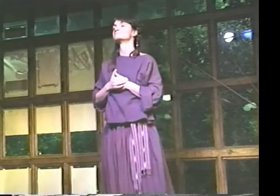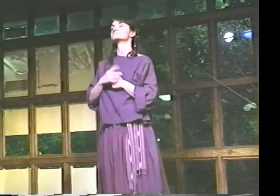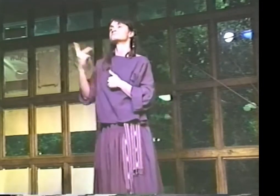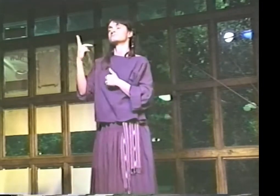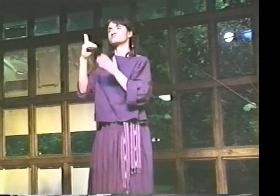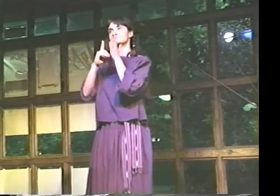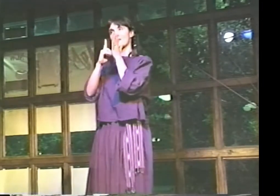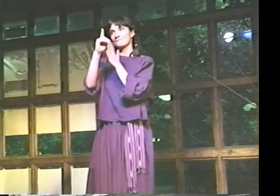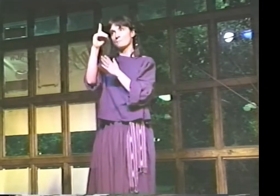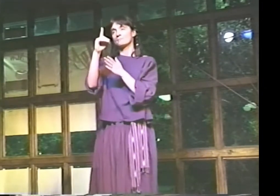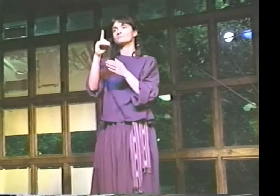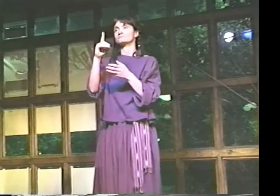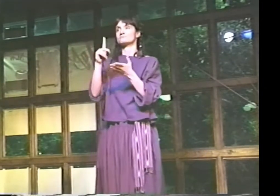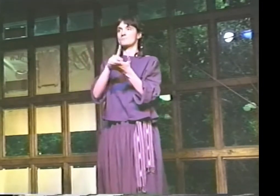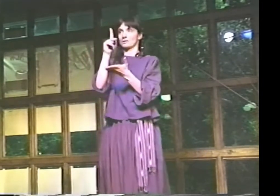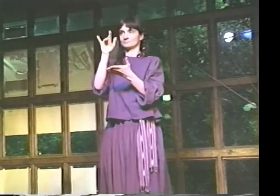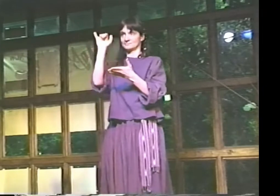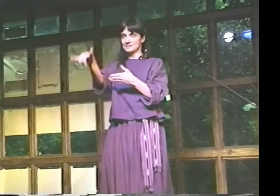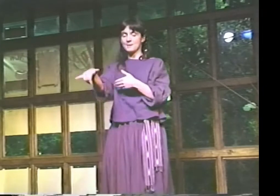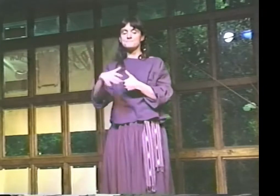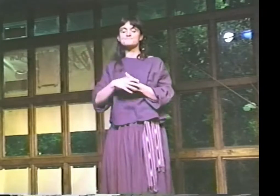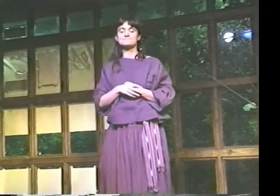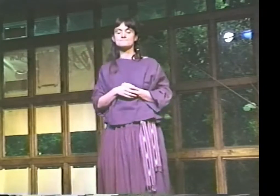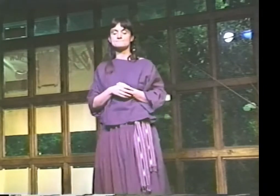AND WE DEVELOPED THIS POEM TOGETHER.